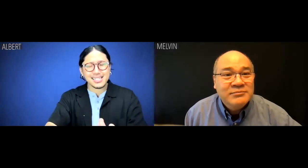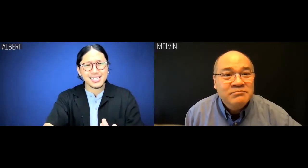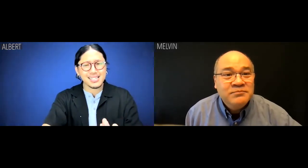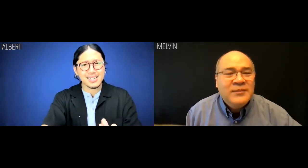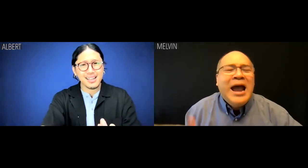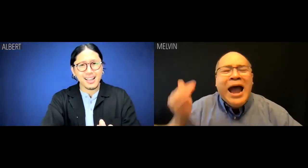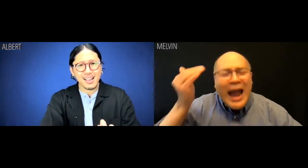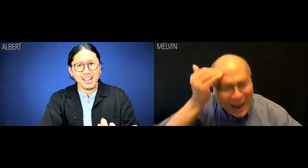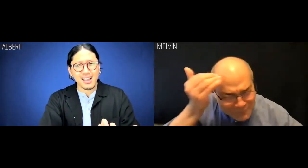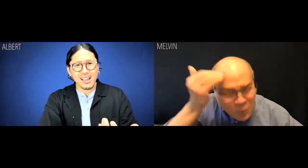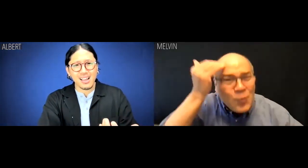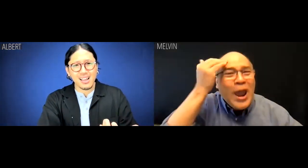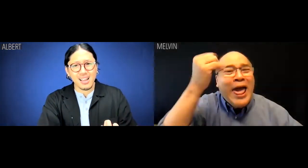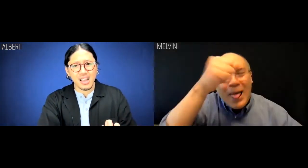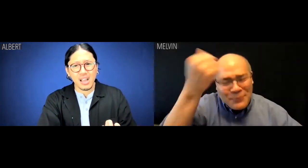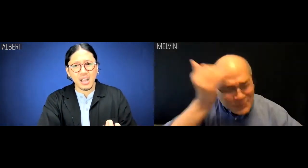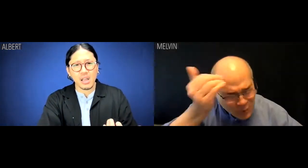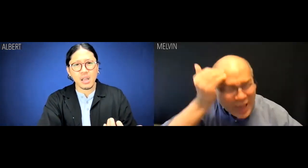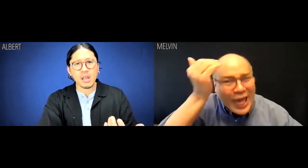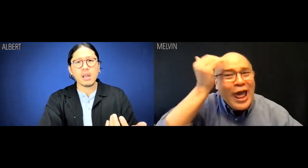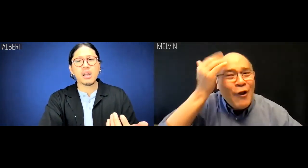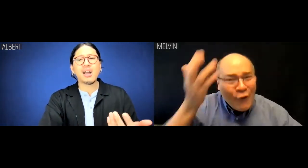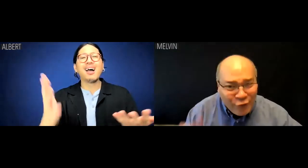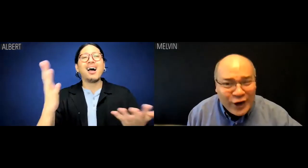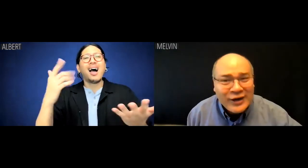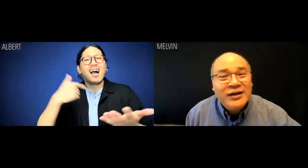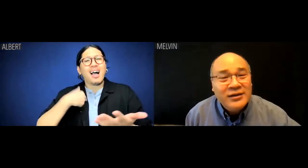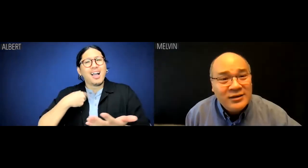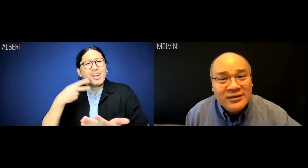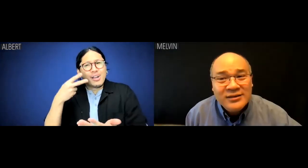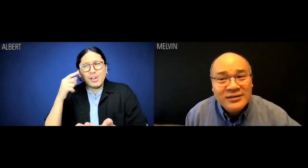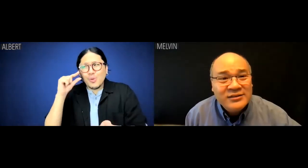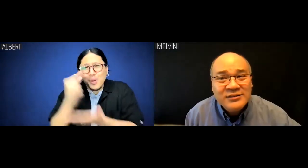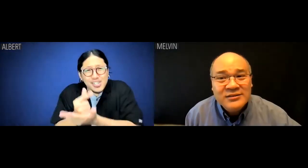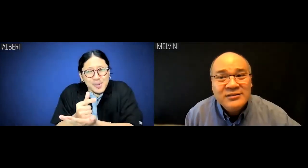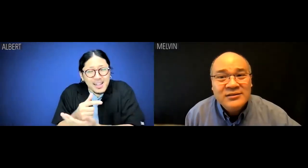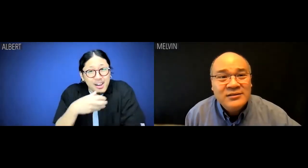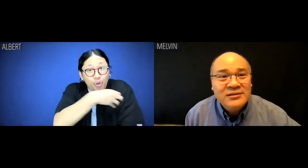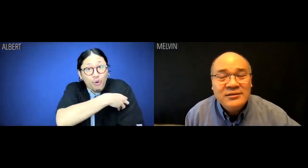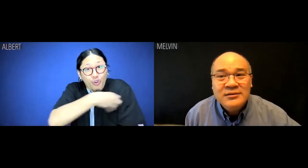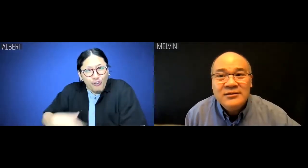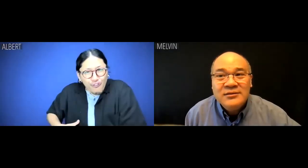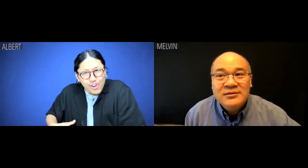Melvin: I'm aware of that, Albert. Albert: I went to Harvard.